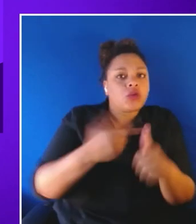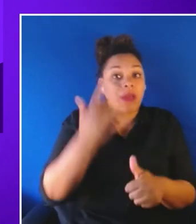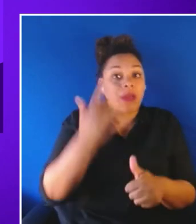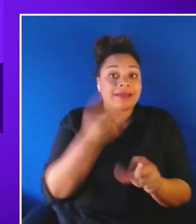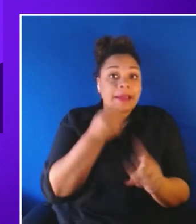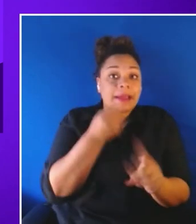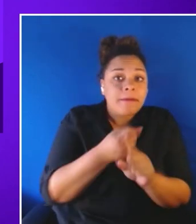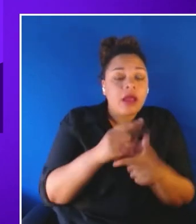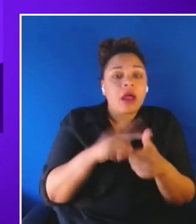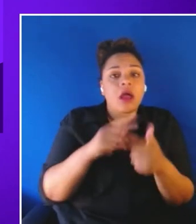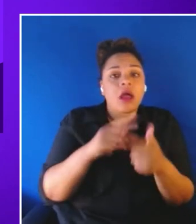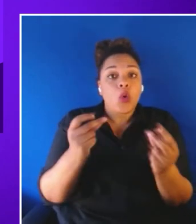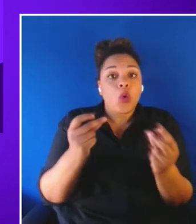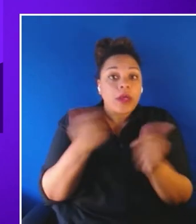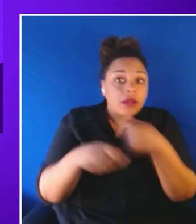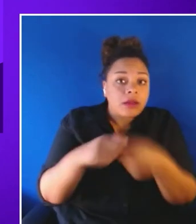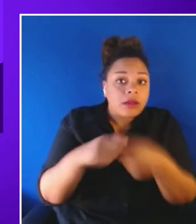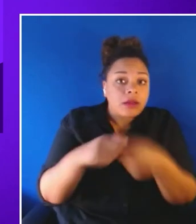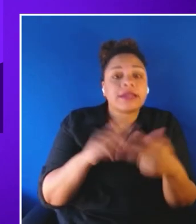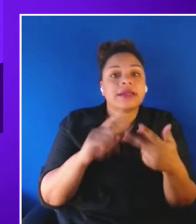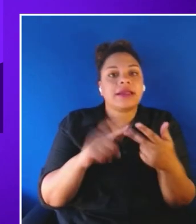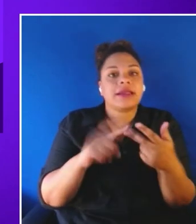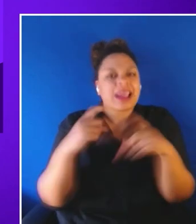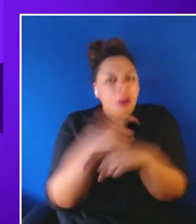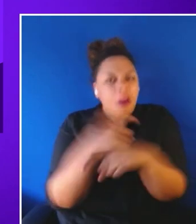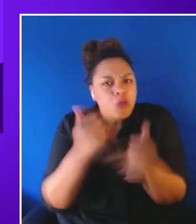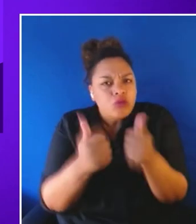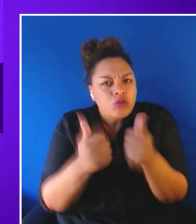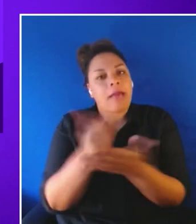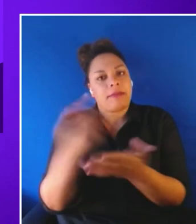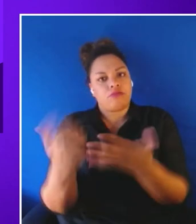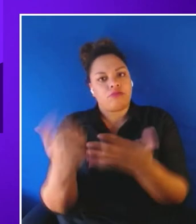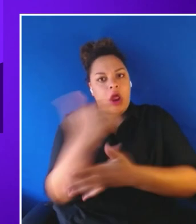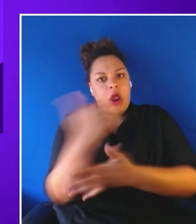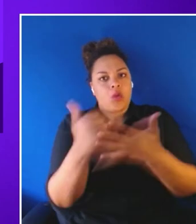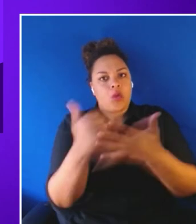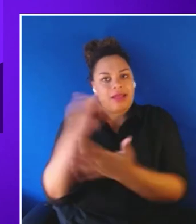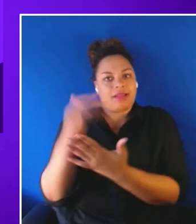complexity, for approaching them. So let's go to this next slide to talk a little bit more in depth